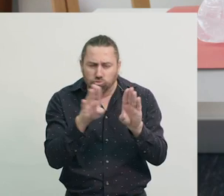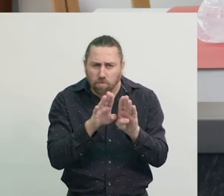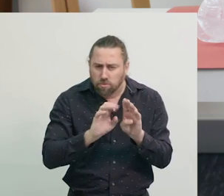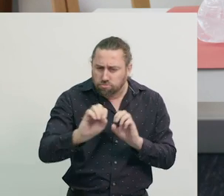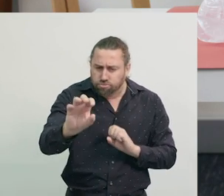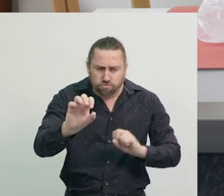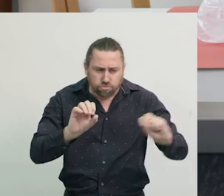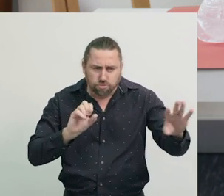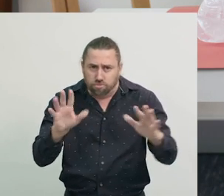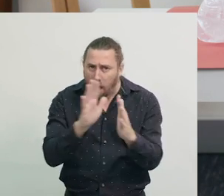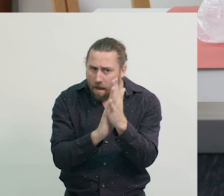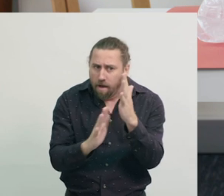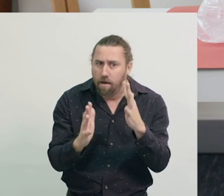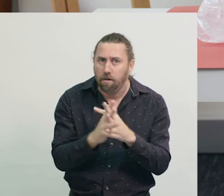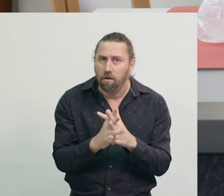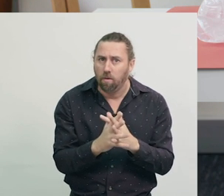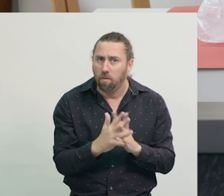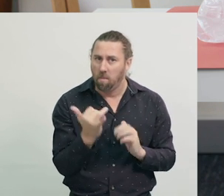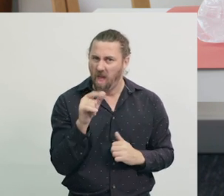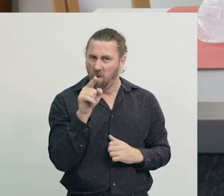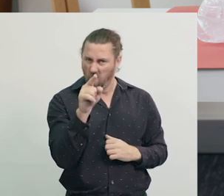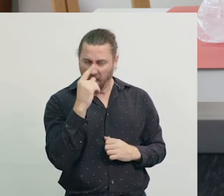You might be able to give some useful materials another life,